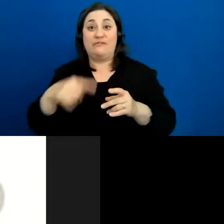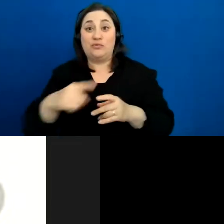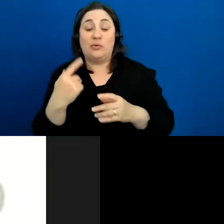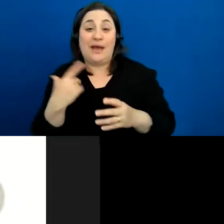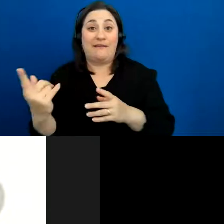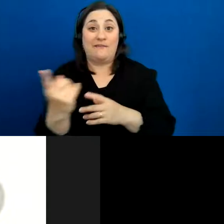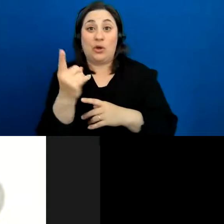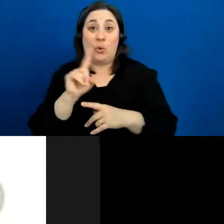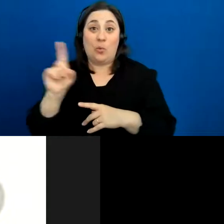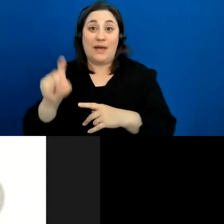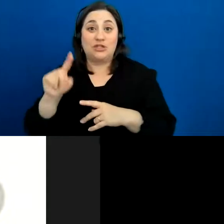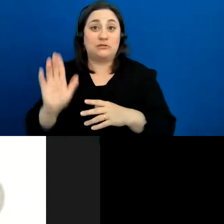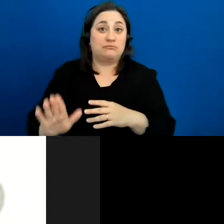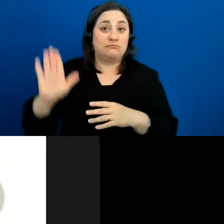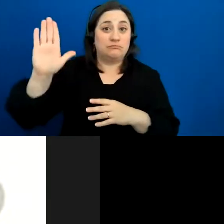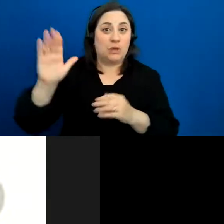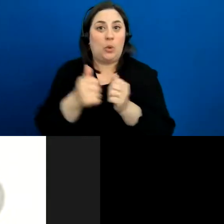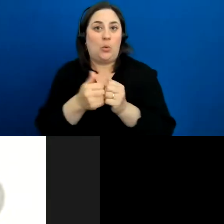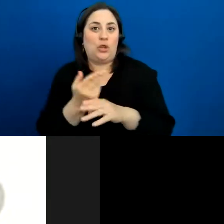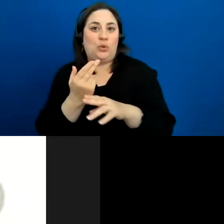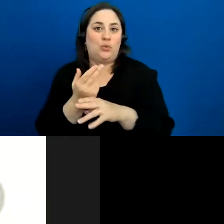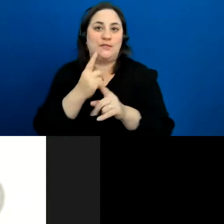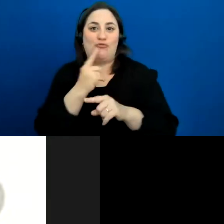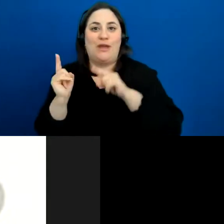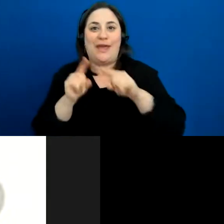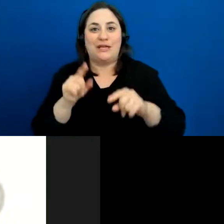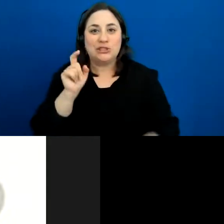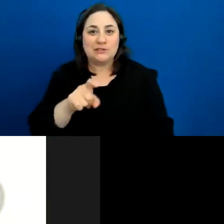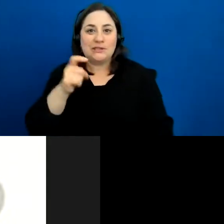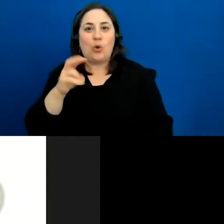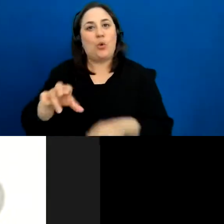raise your hand with a reaction or just type in the chat and I will address it as soon as I can.